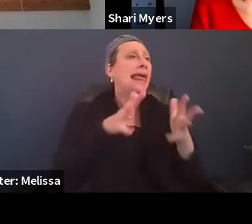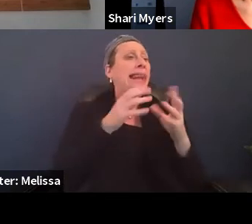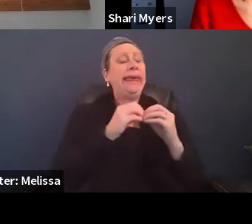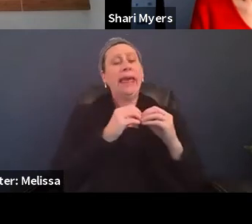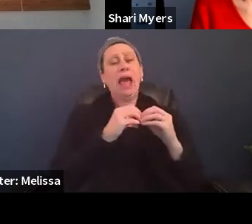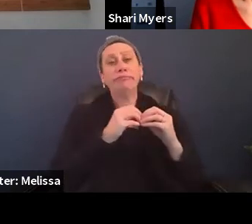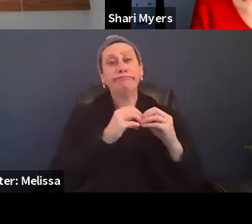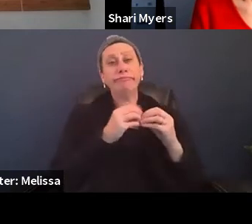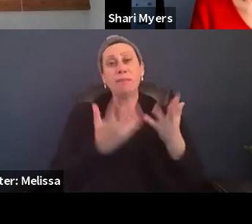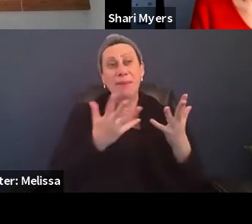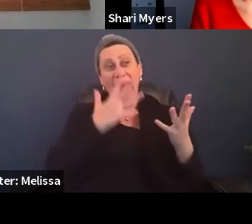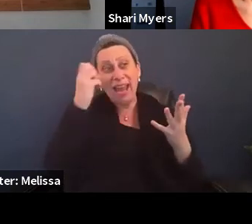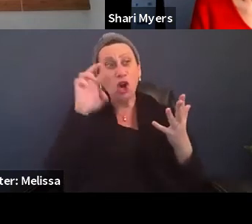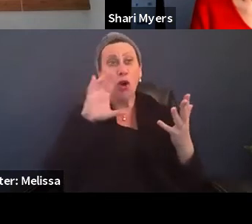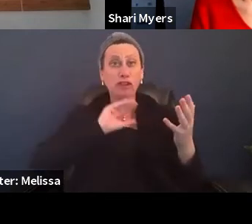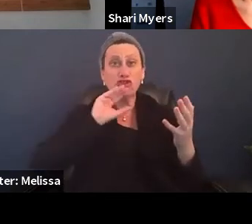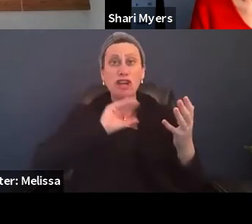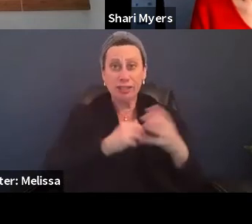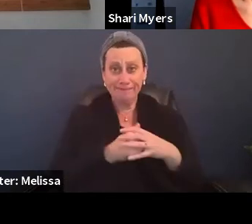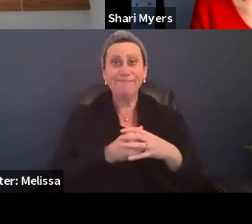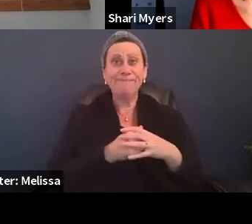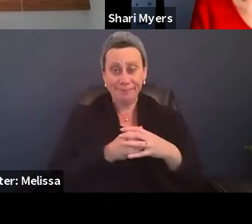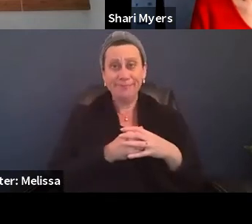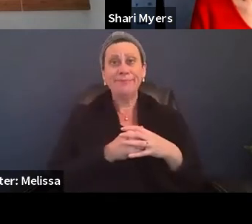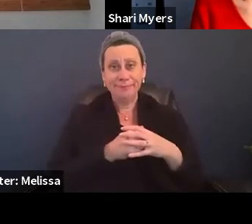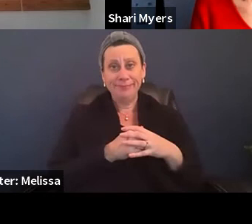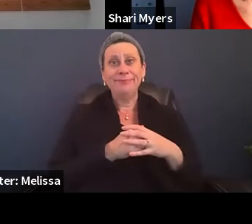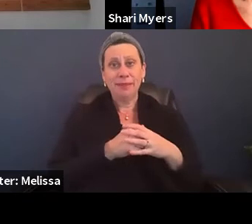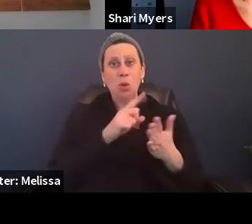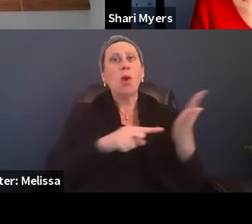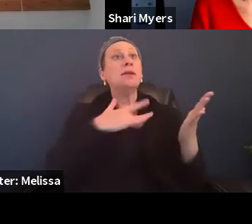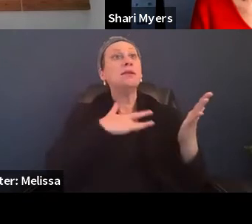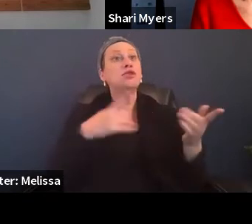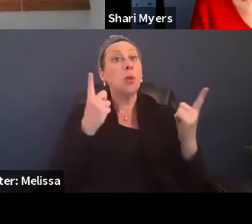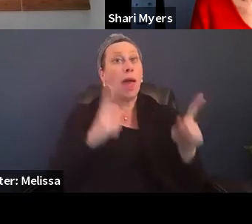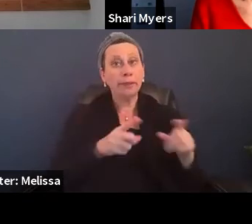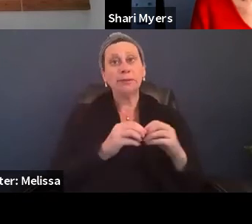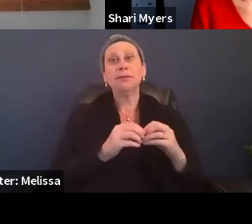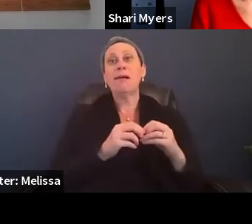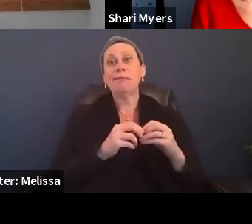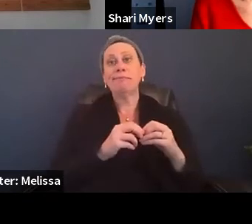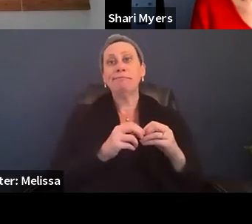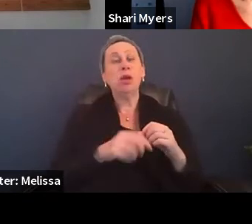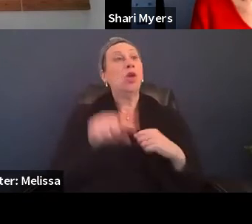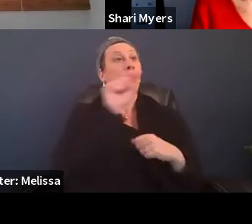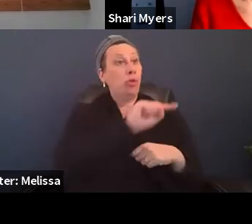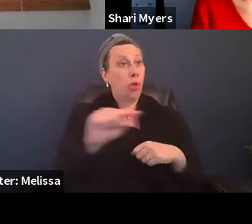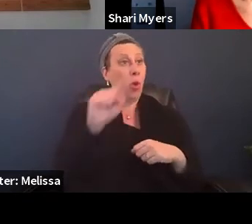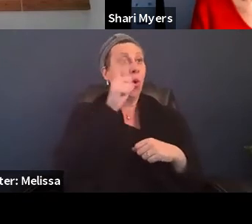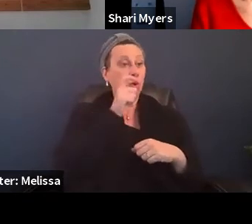perhaps anger or frustration. What generally happens is those who have, for example